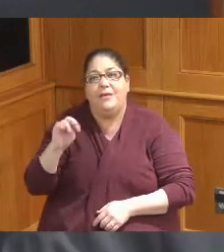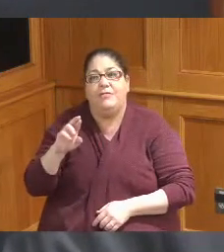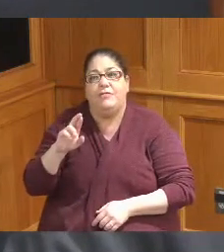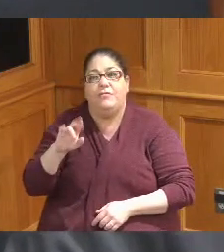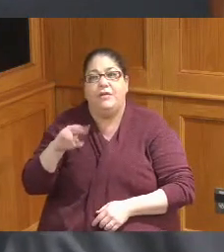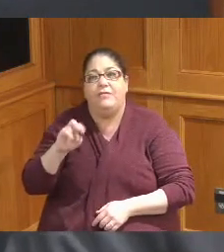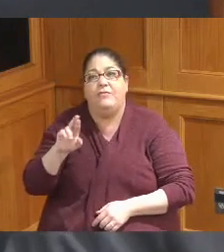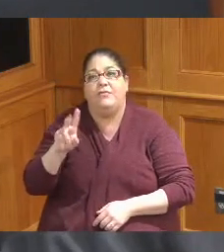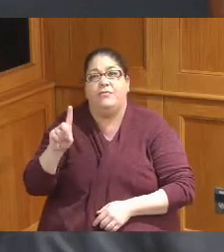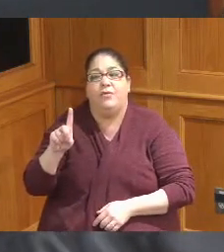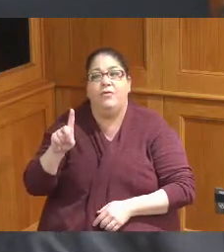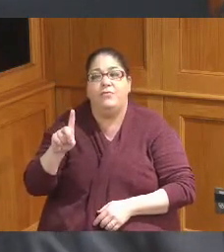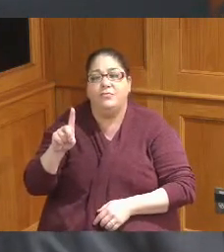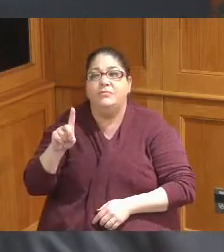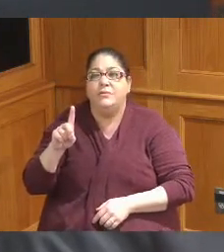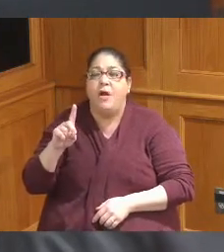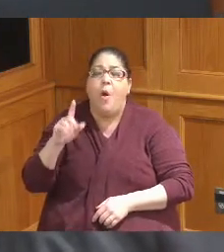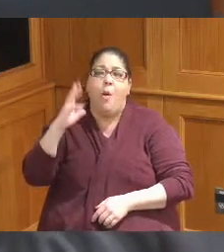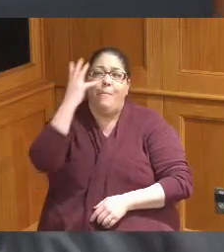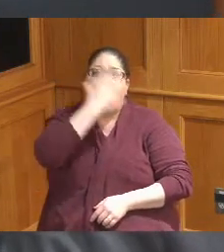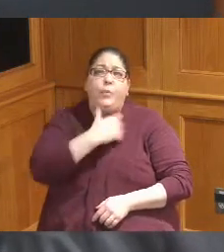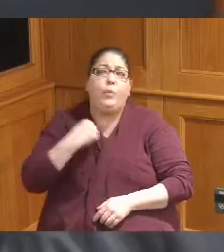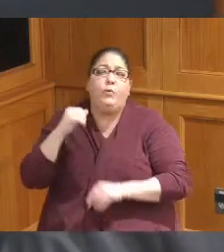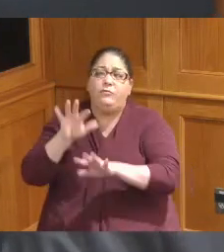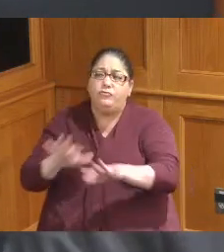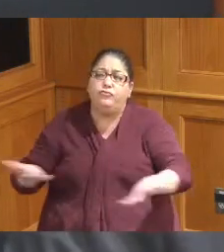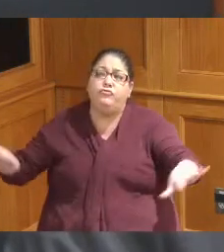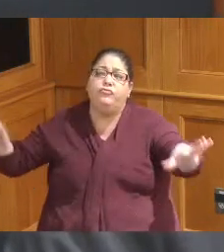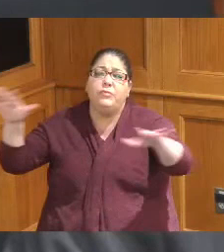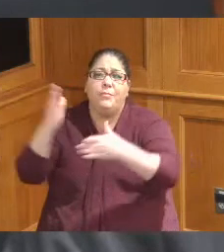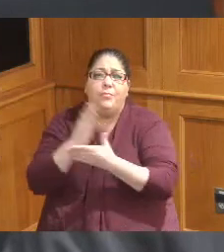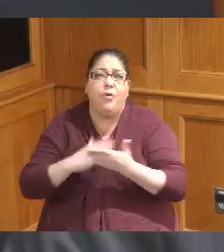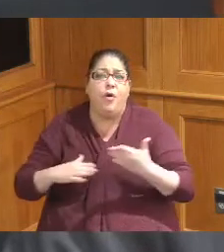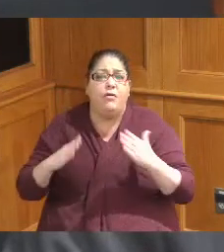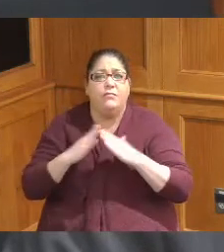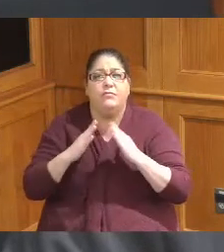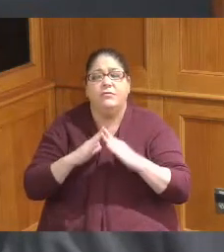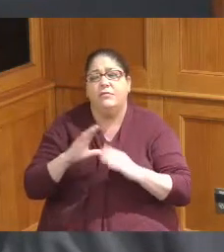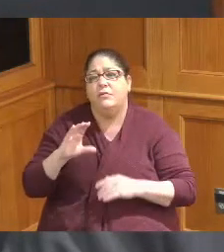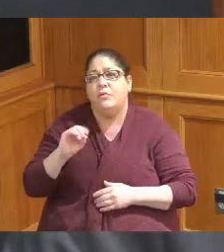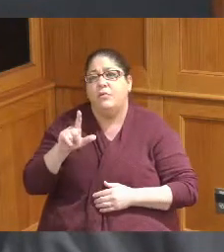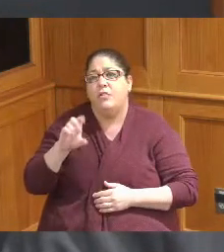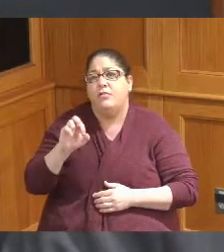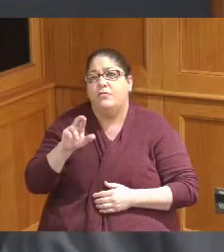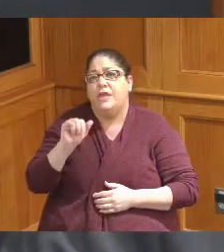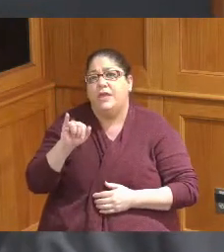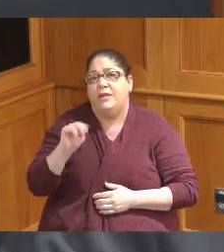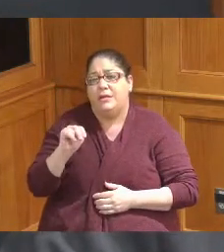in a very Scenic part of Colerain Township and I heard from a constituent about how wouldn't